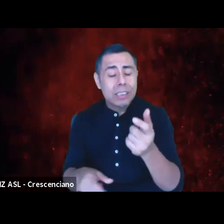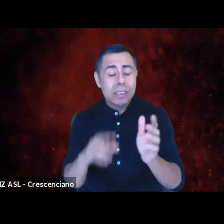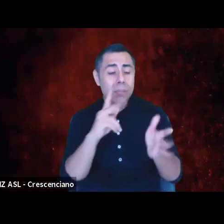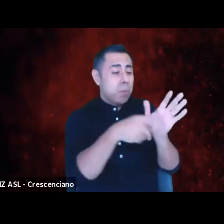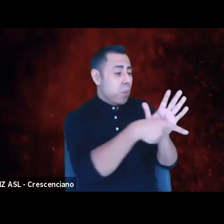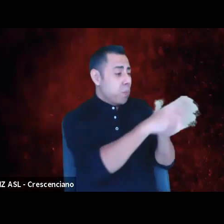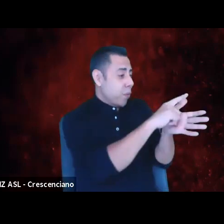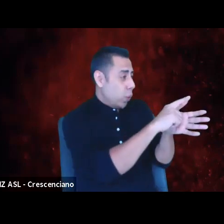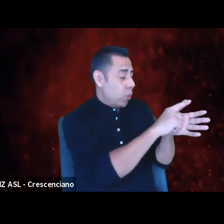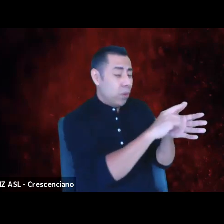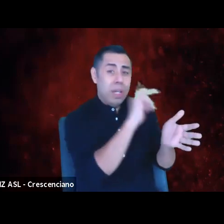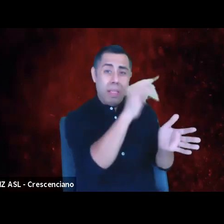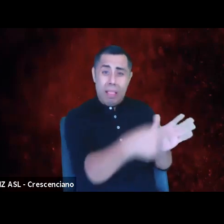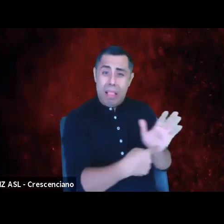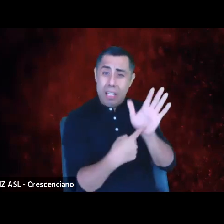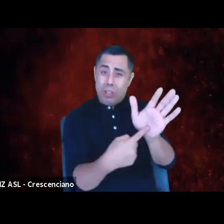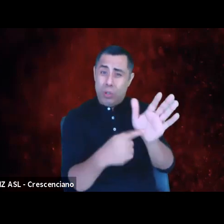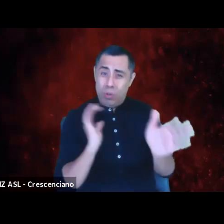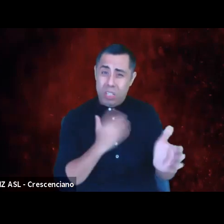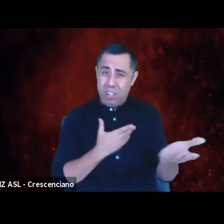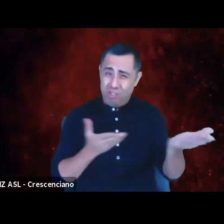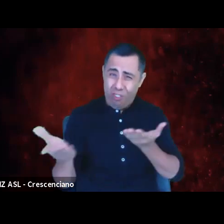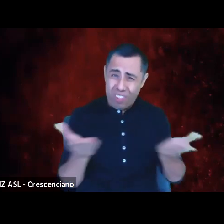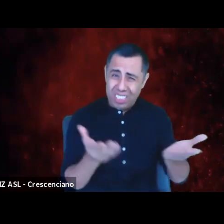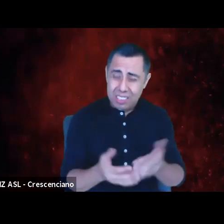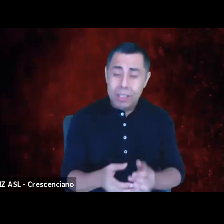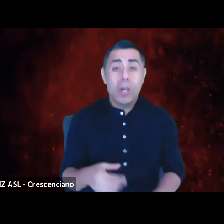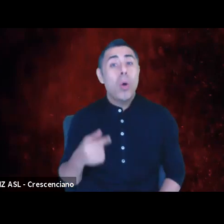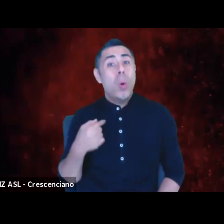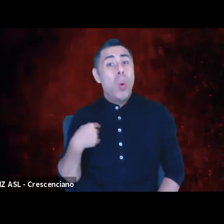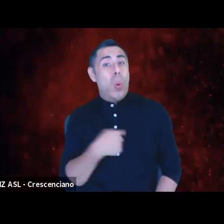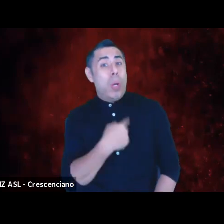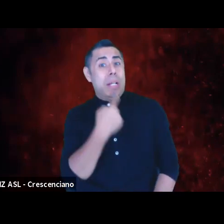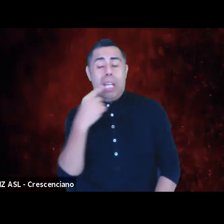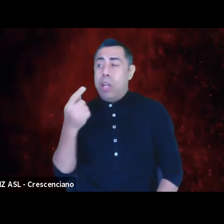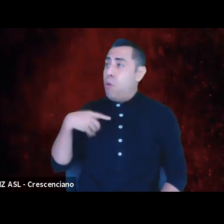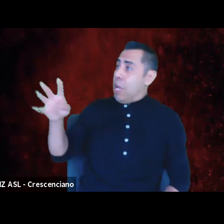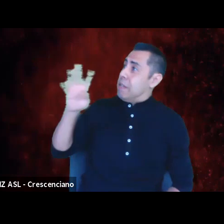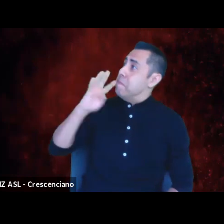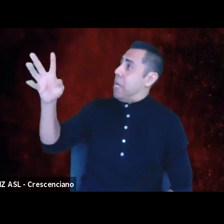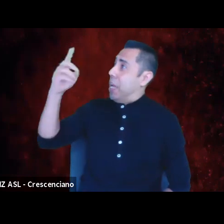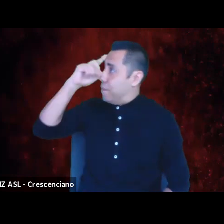We say we give voice to the voiceless when some of us haven't even heard from our own staff members in earnest.